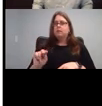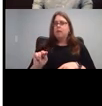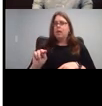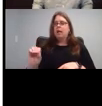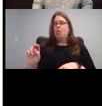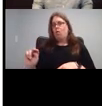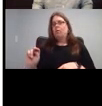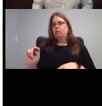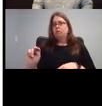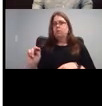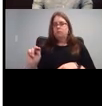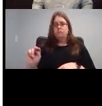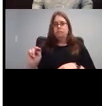That provides